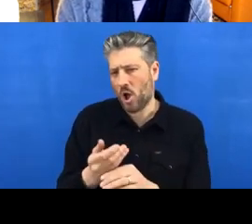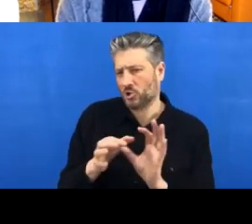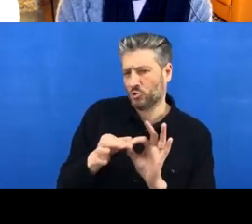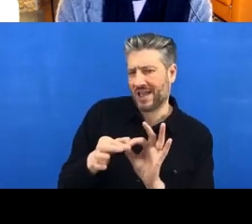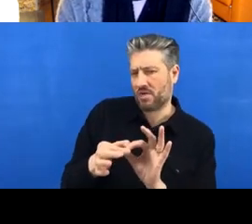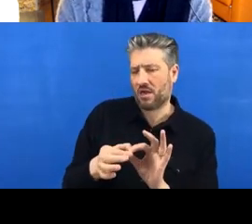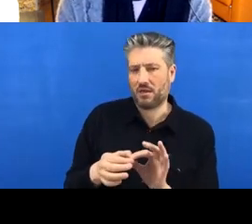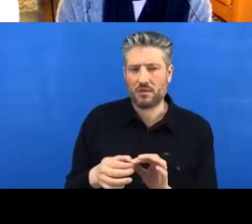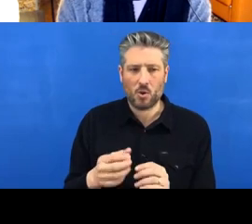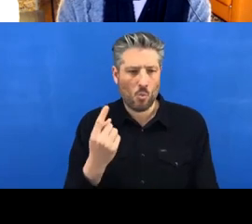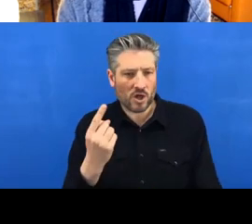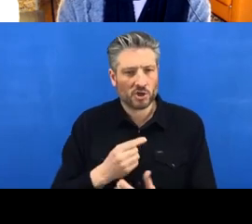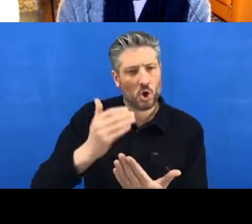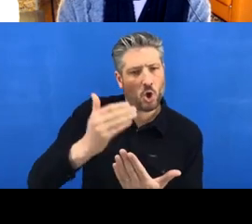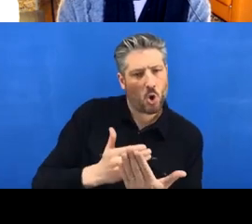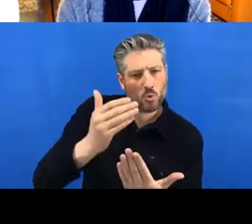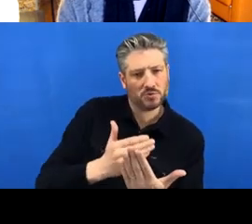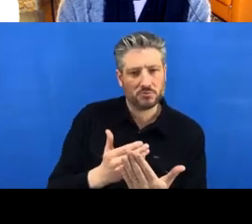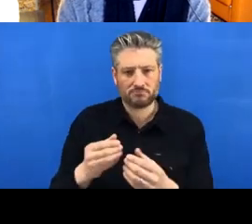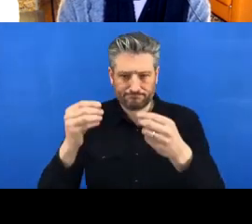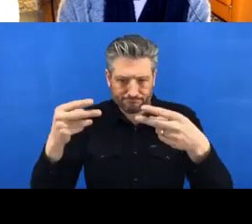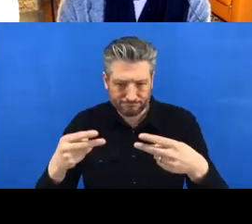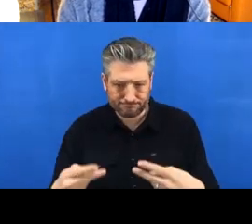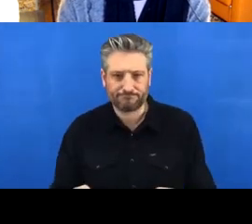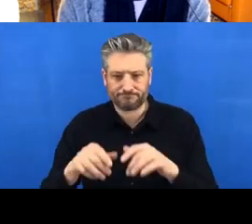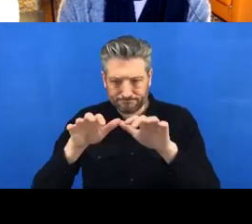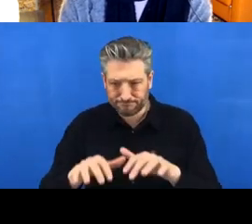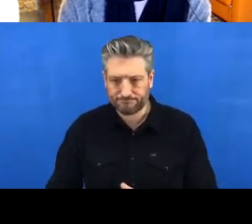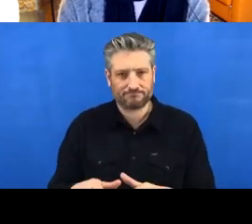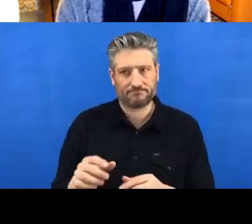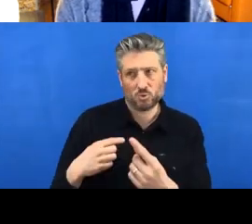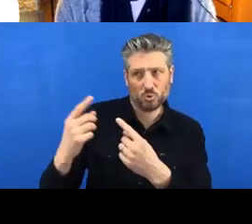Okydoke. I'll just explain a little bit more about what this means conceptually.